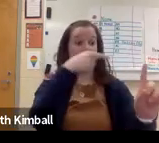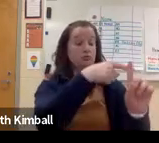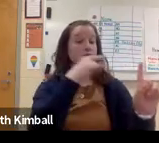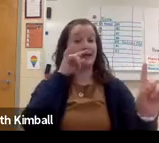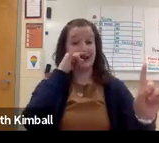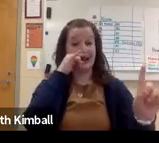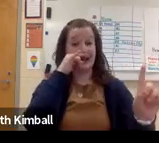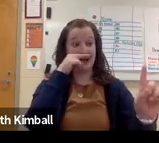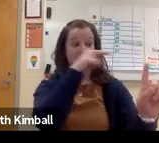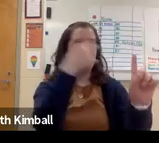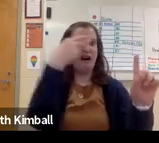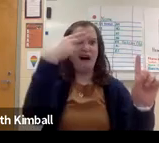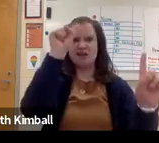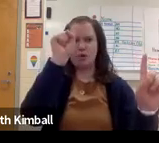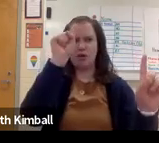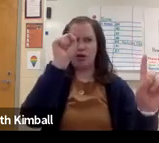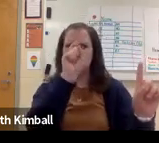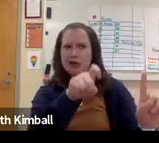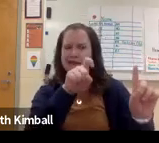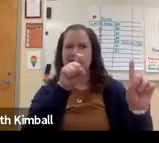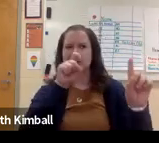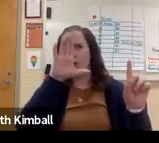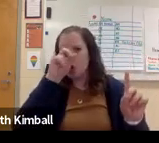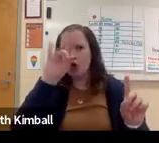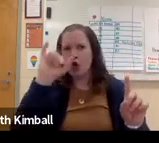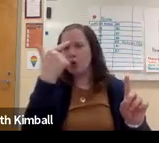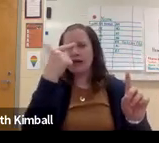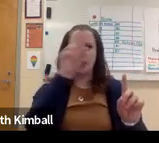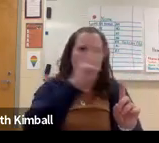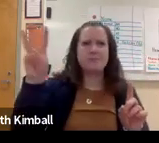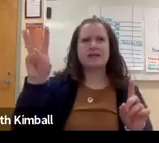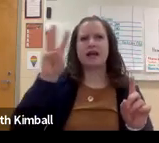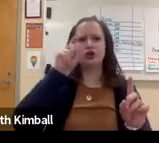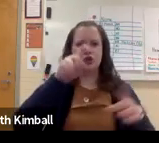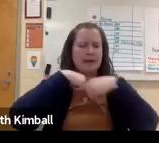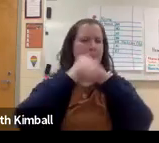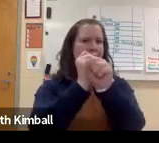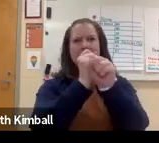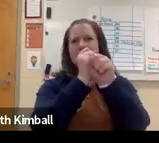where they are. Even if you have a high school students